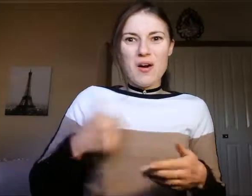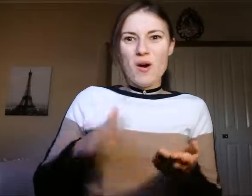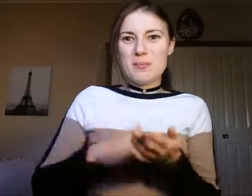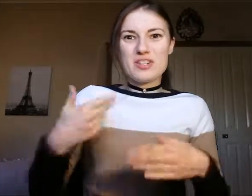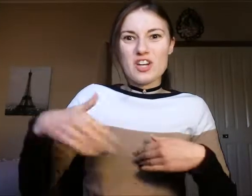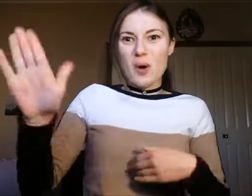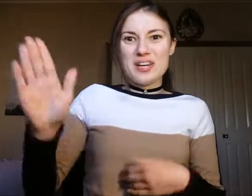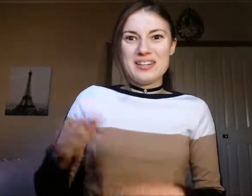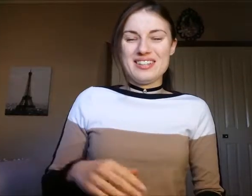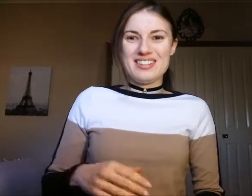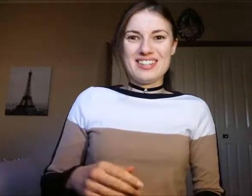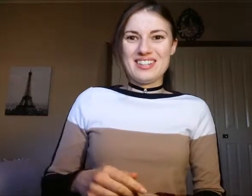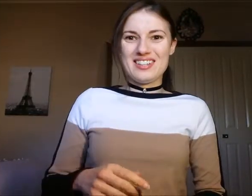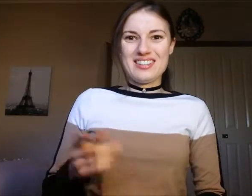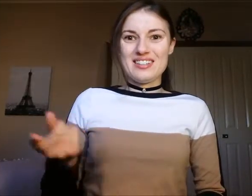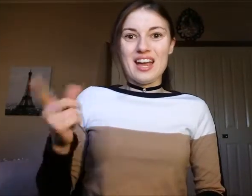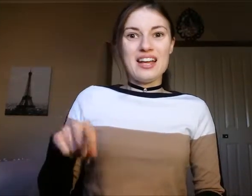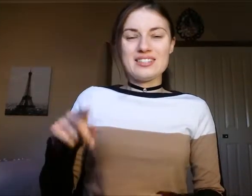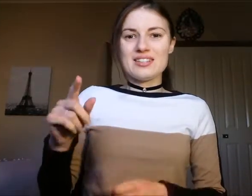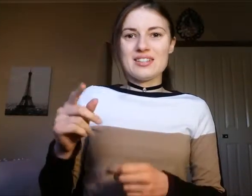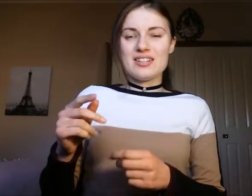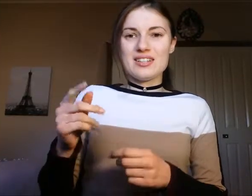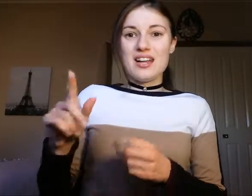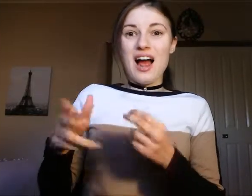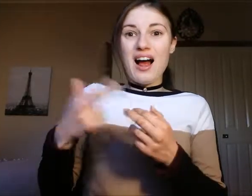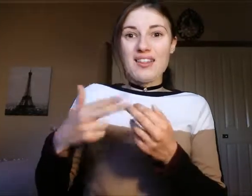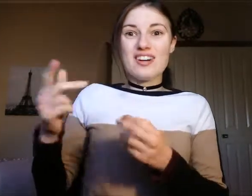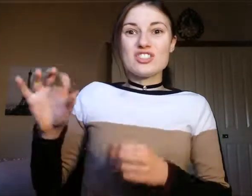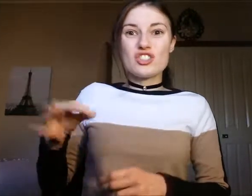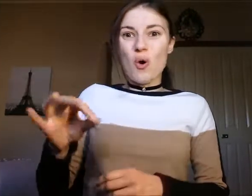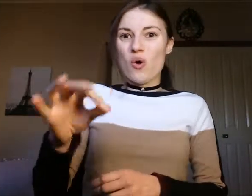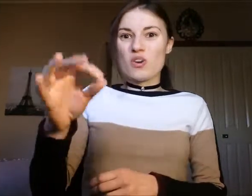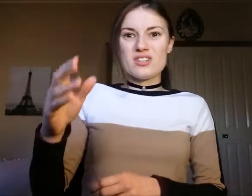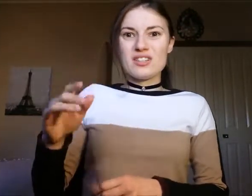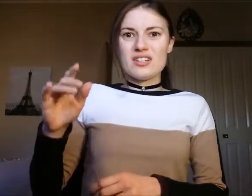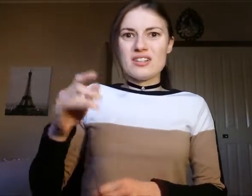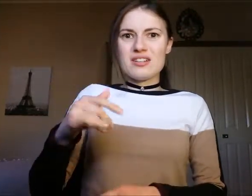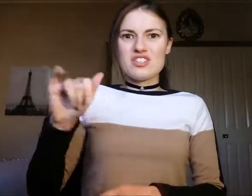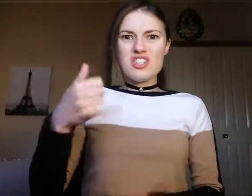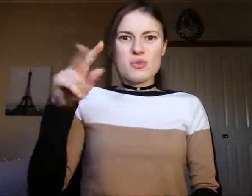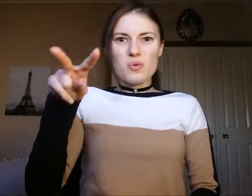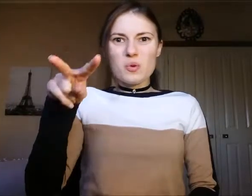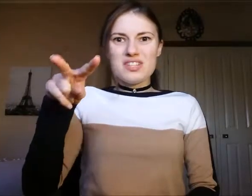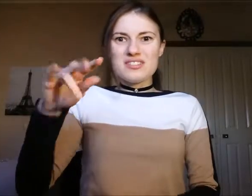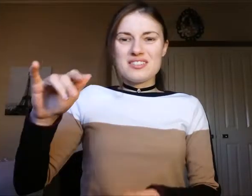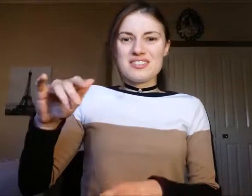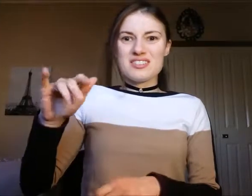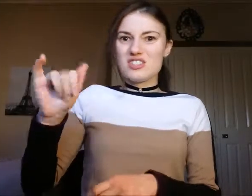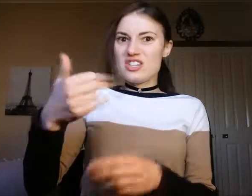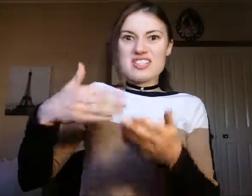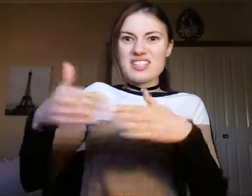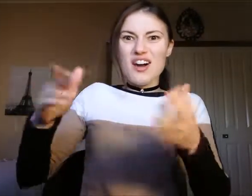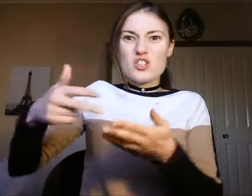I m going and another dog just looking then start to walk